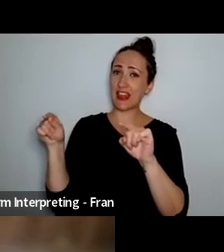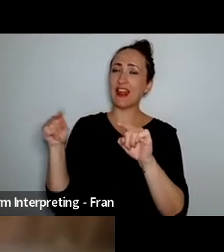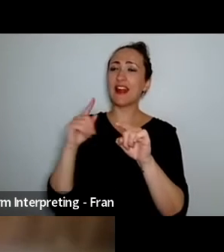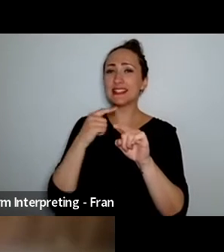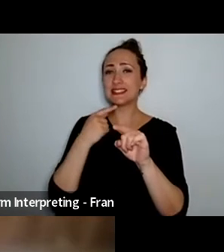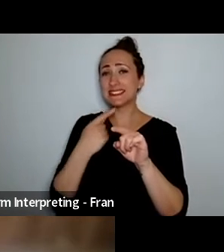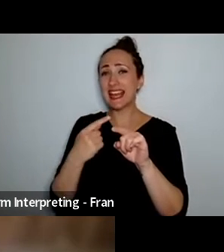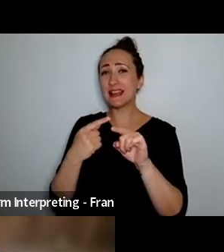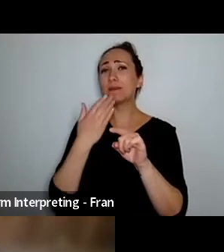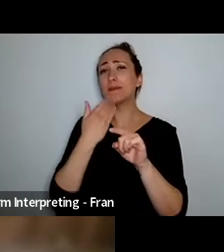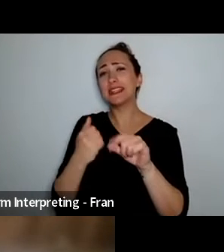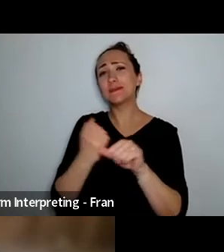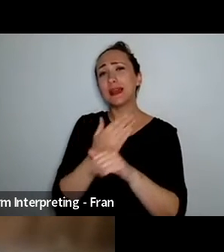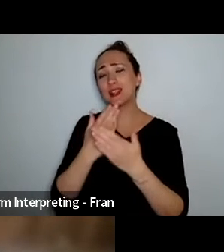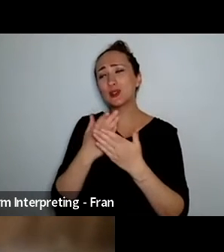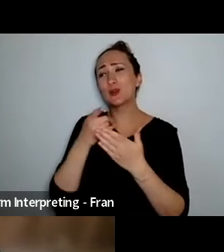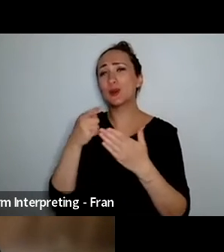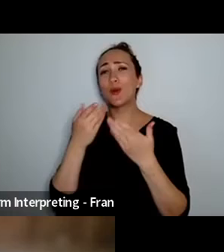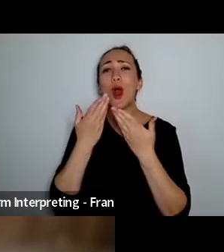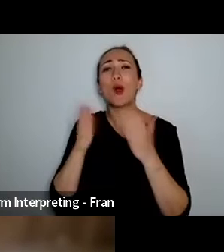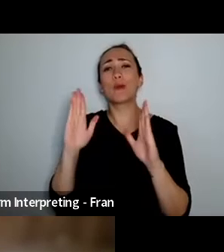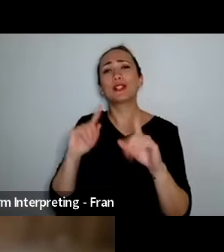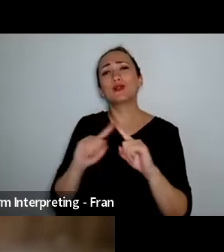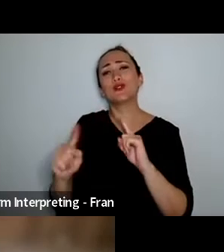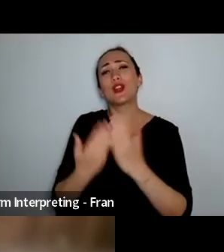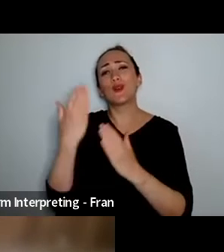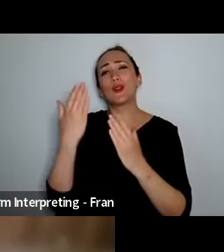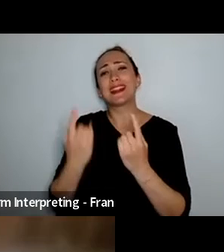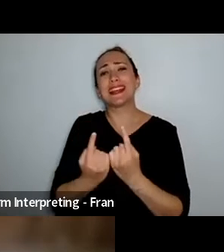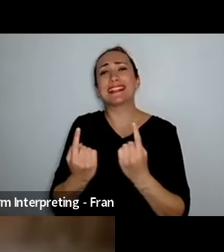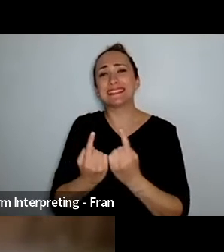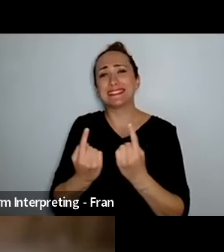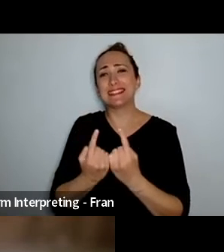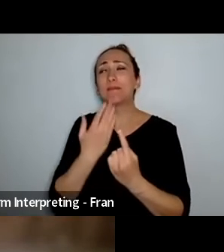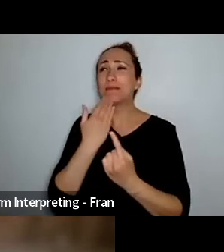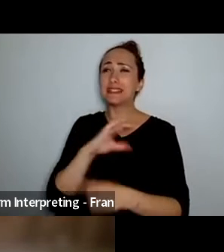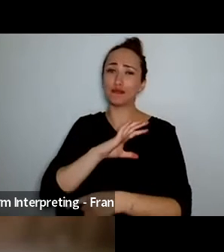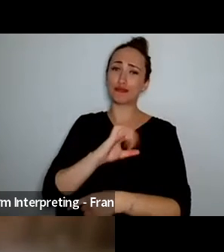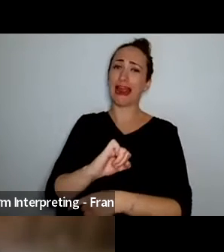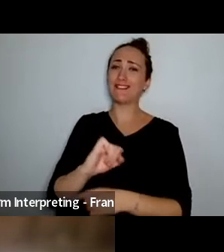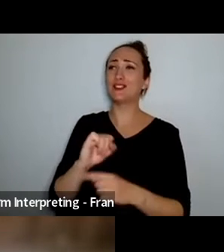open spirit open heart to try obviously in a safe and brave environment to work within but let's try